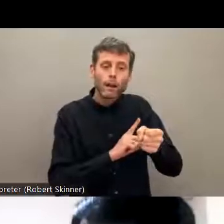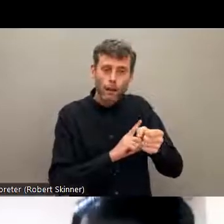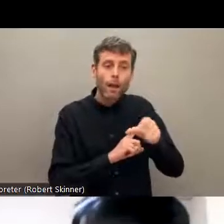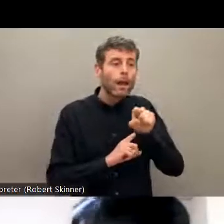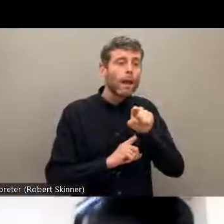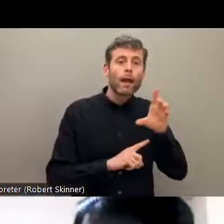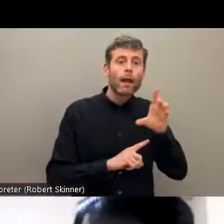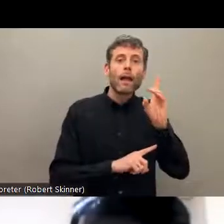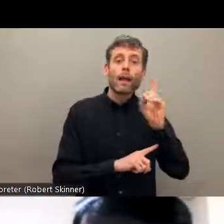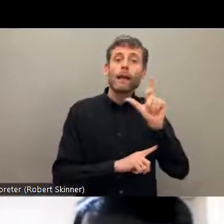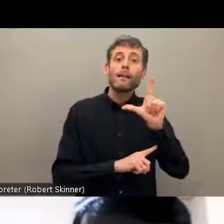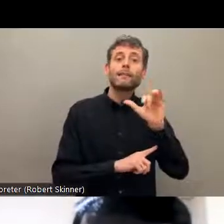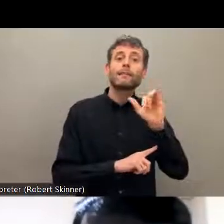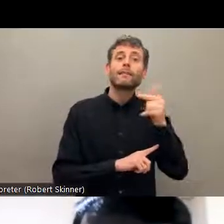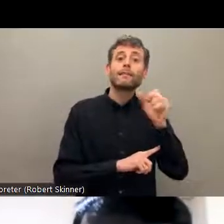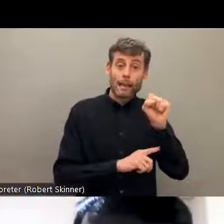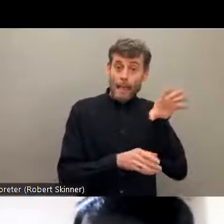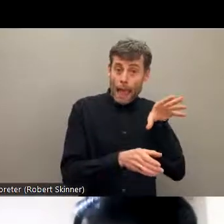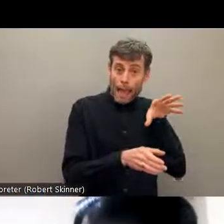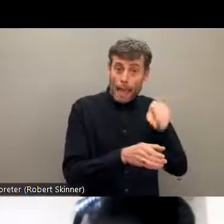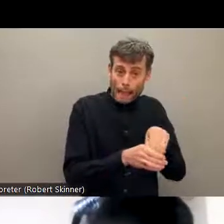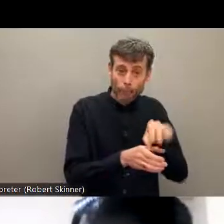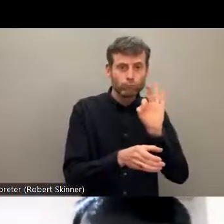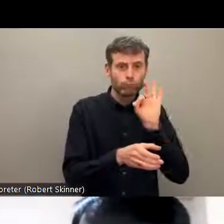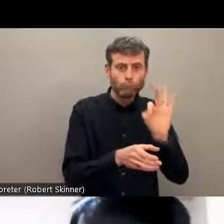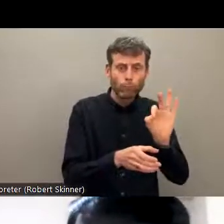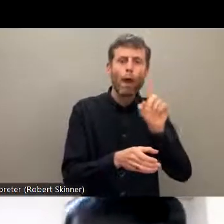are not in a capacity